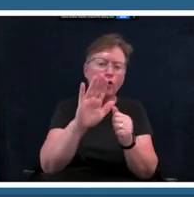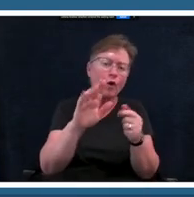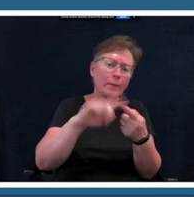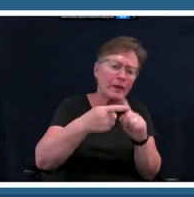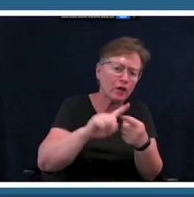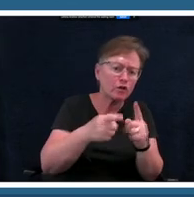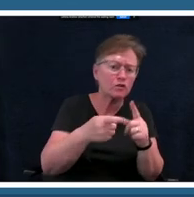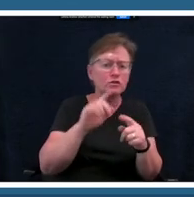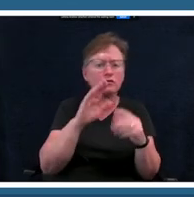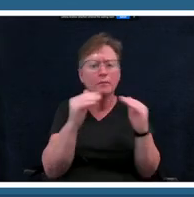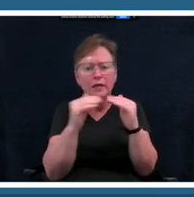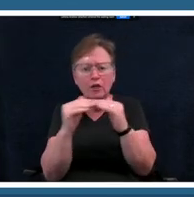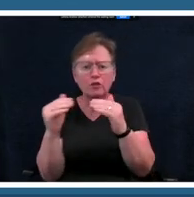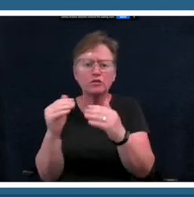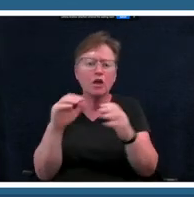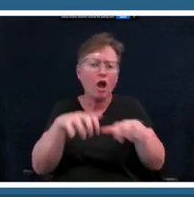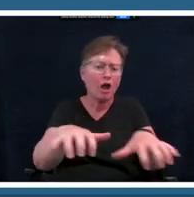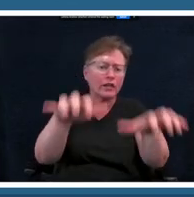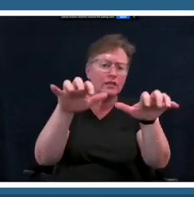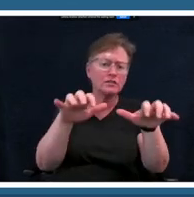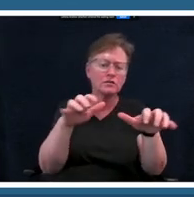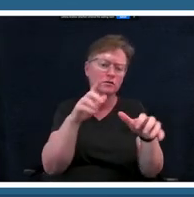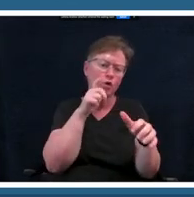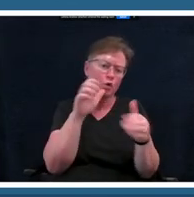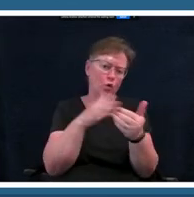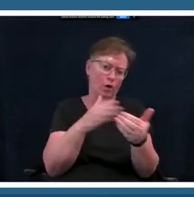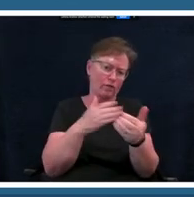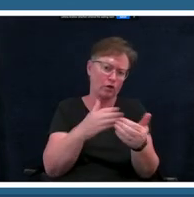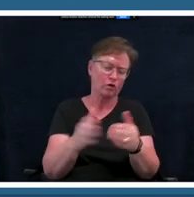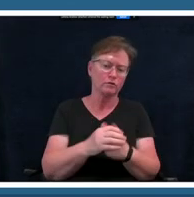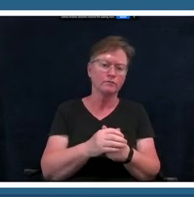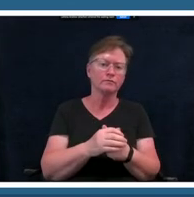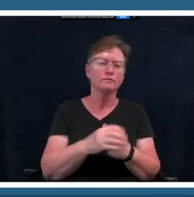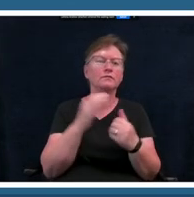all right now let's move to the last slide